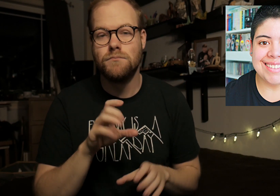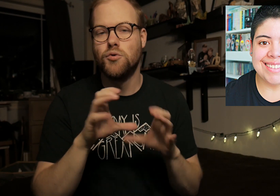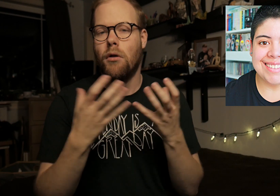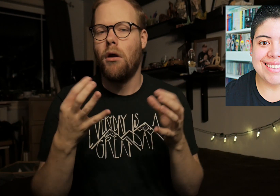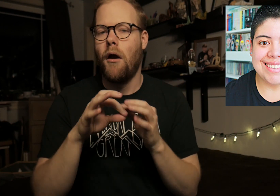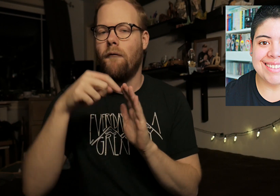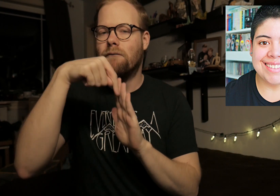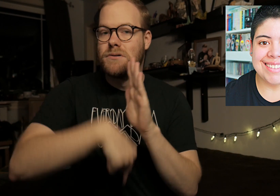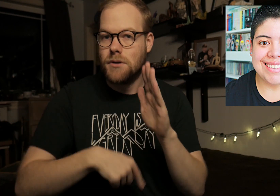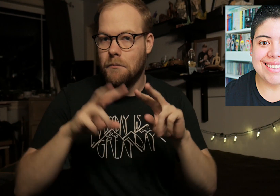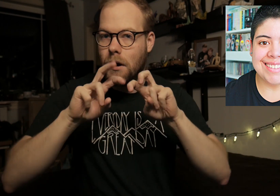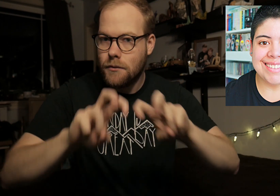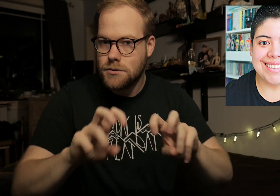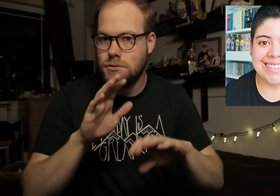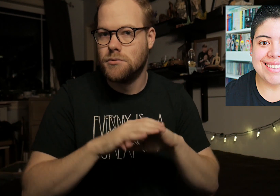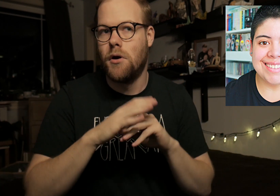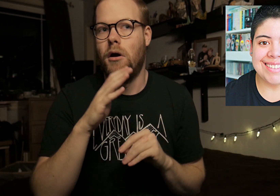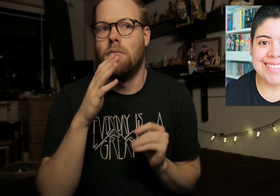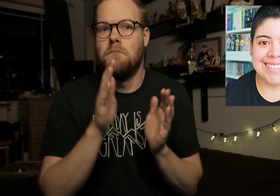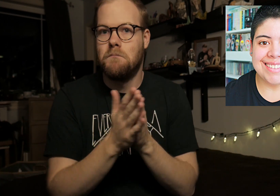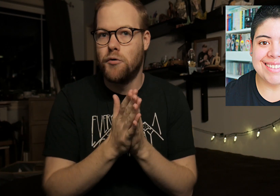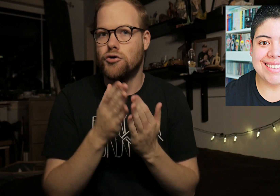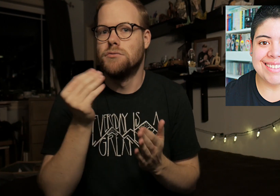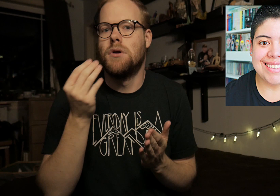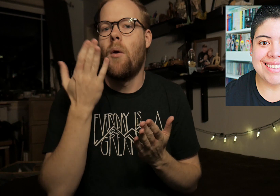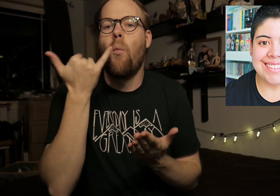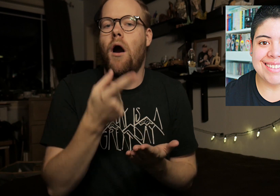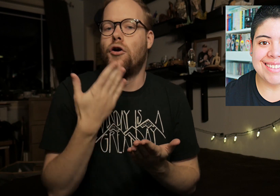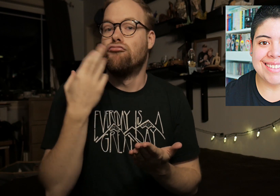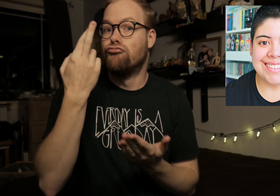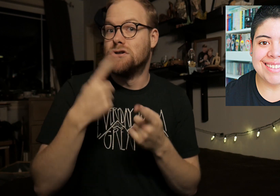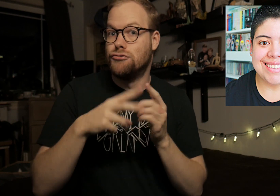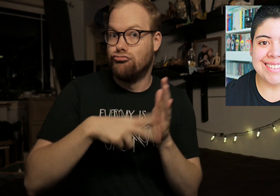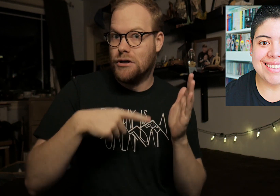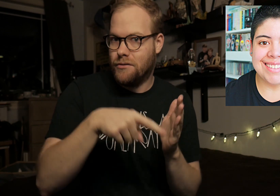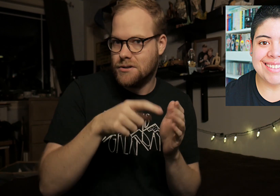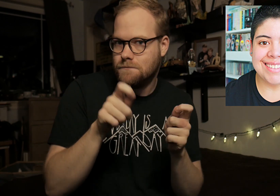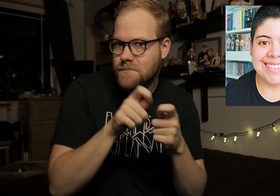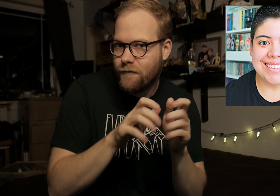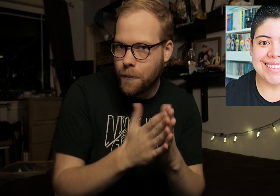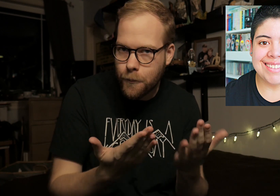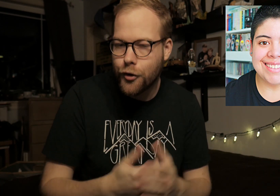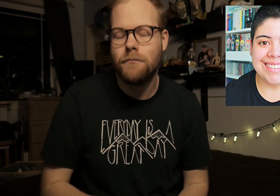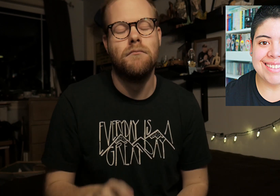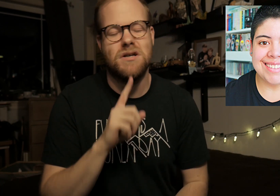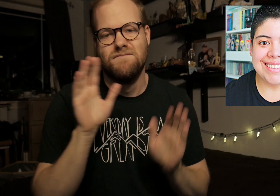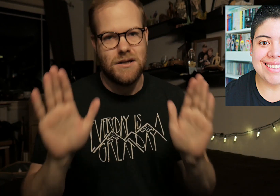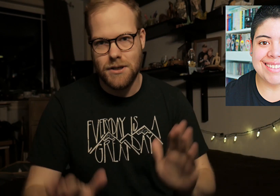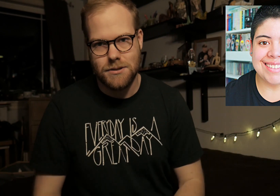They do a lot of in-depth analysis on books and why it's a good reason to read this specific book. It's fantastic.